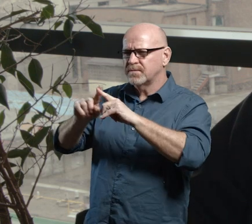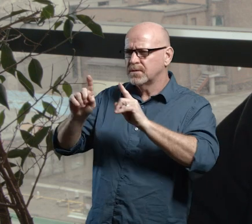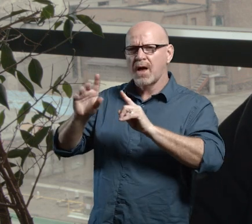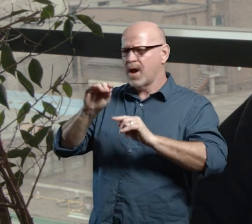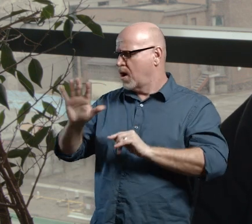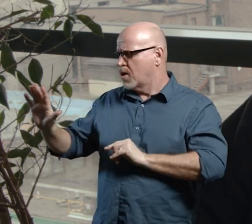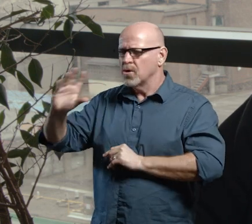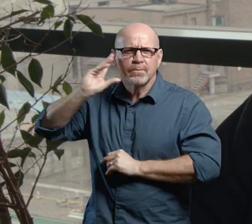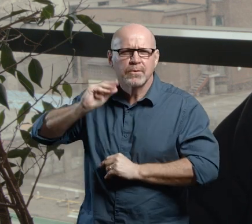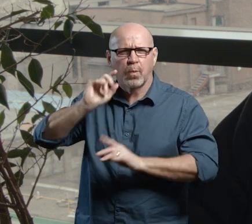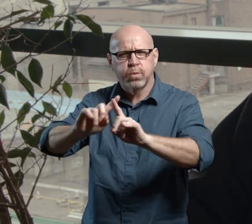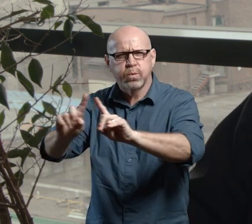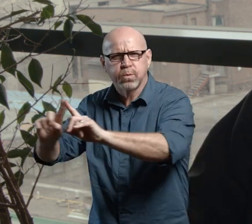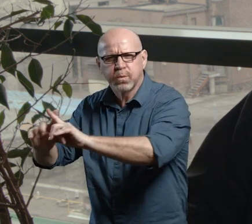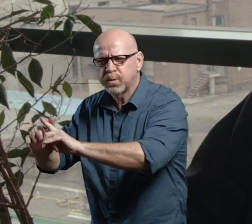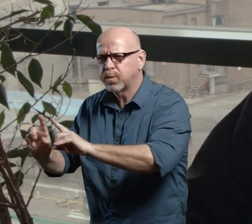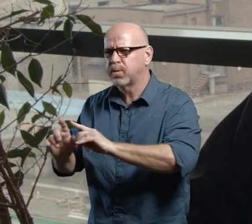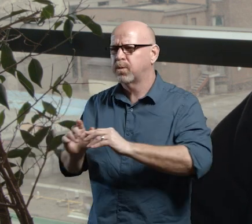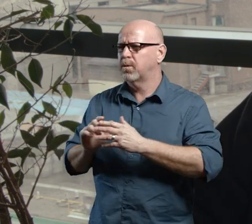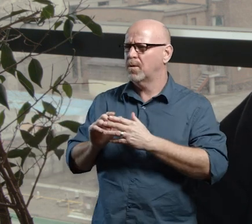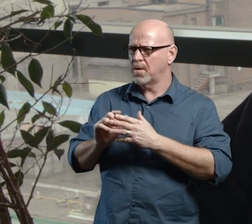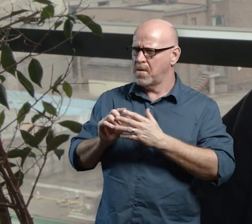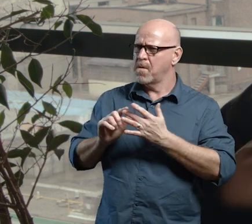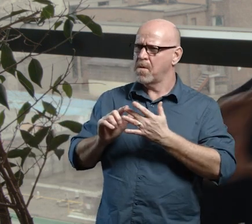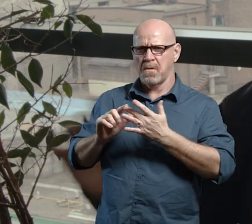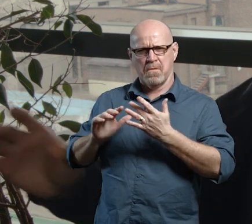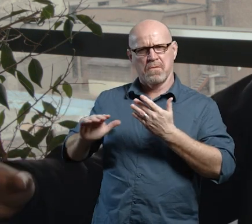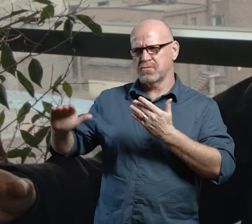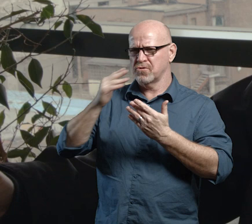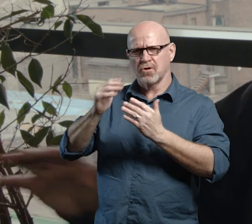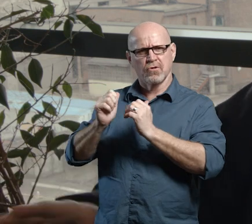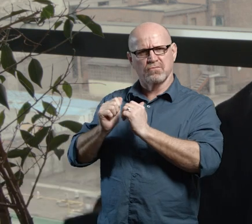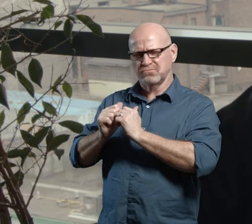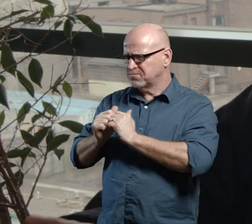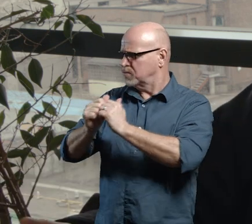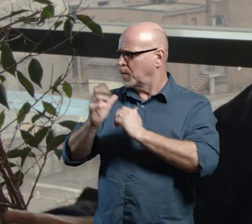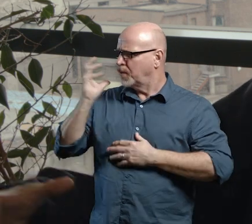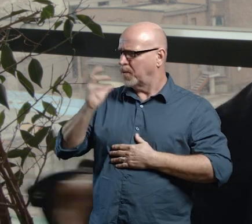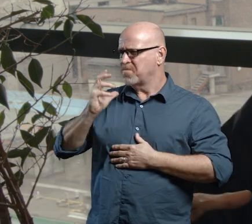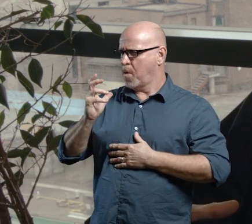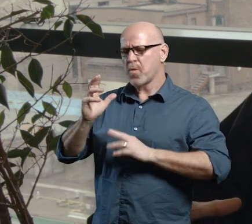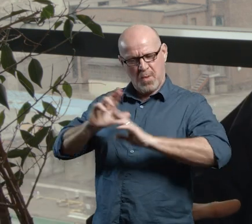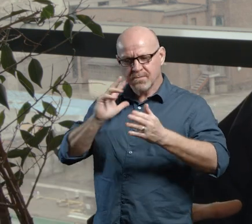great discussions, that perhaps we're going on before but when you get different people from different experiences of disability together, there